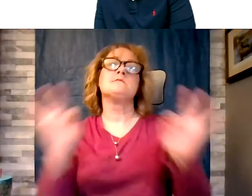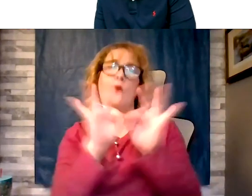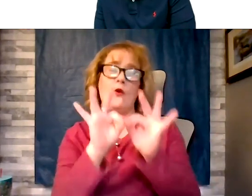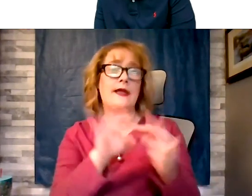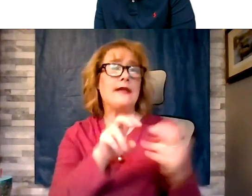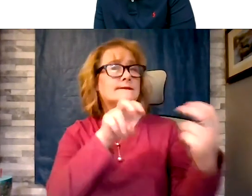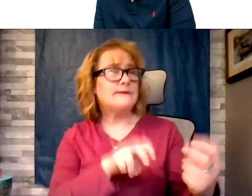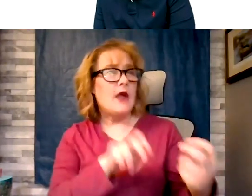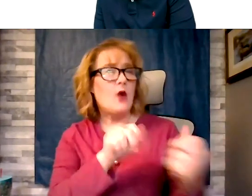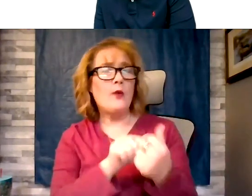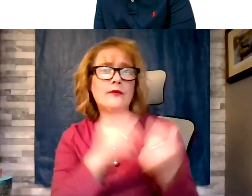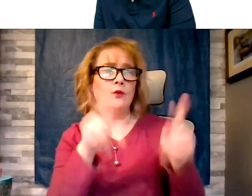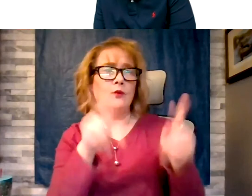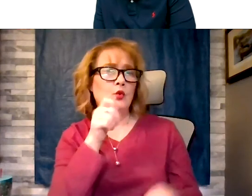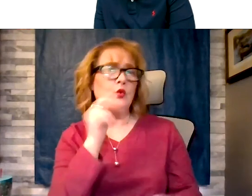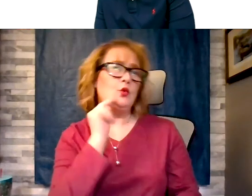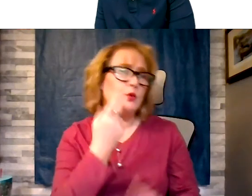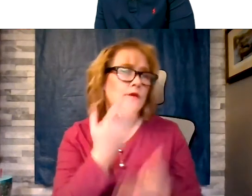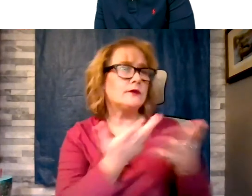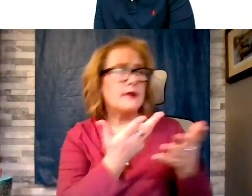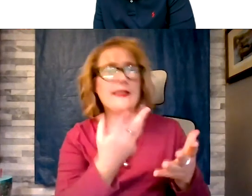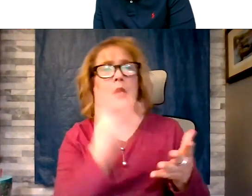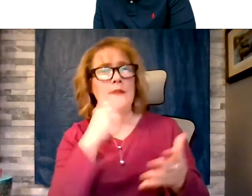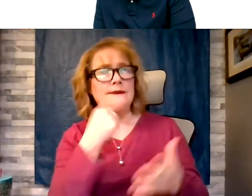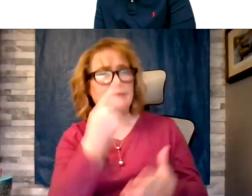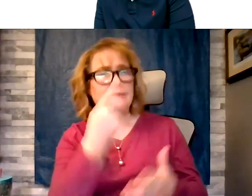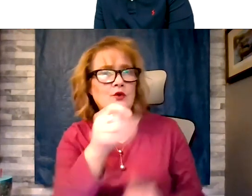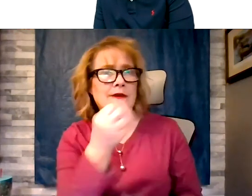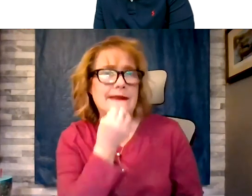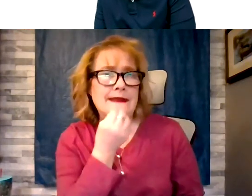be eating. For most of us say who weigh between 180 and 250,